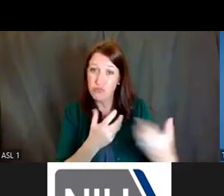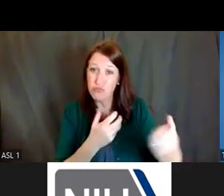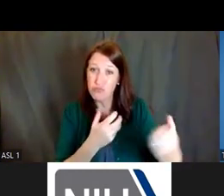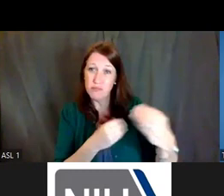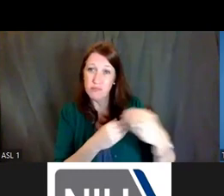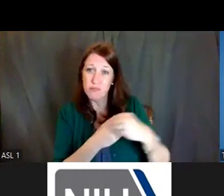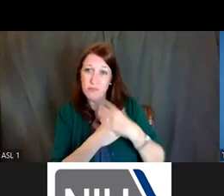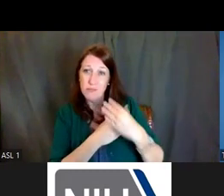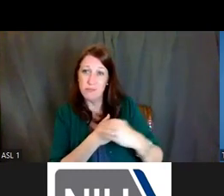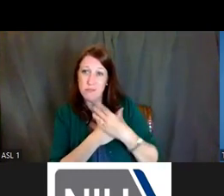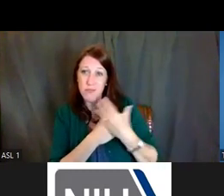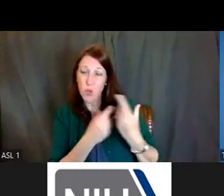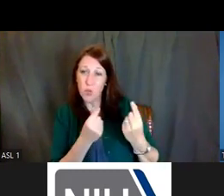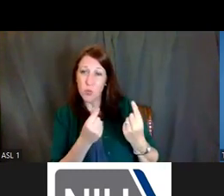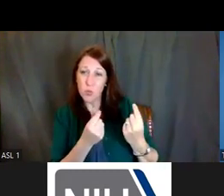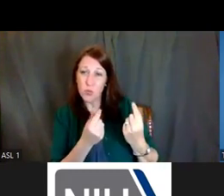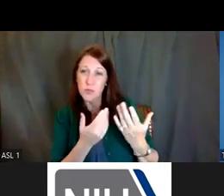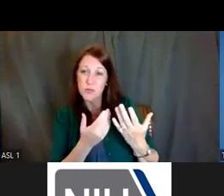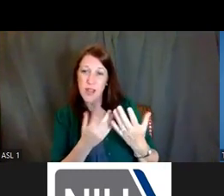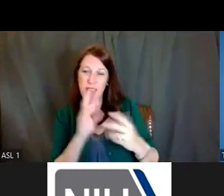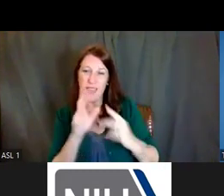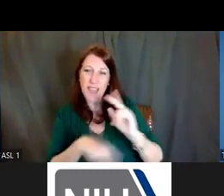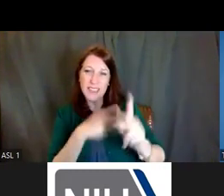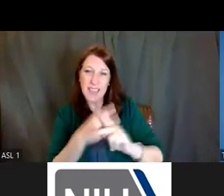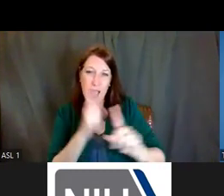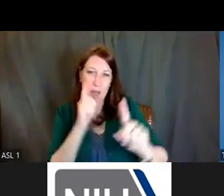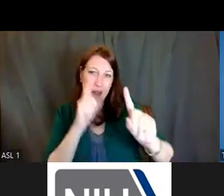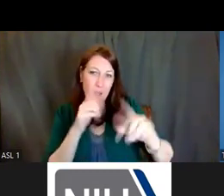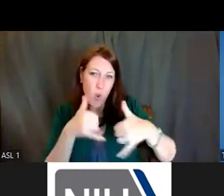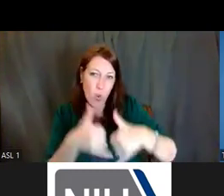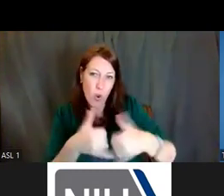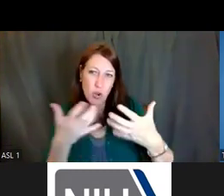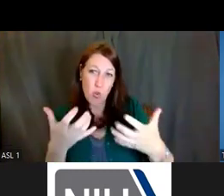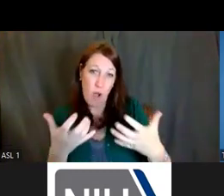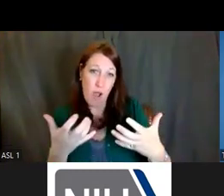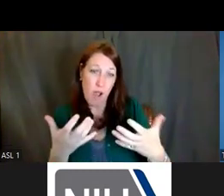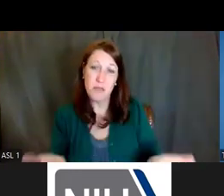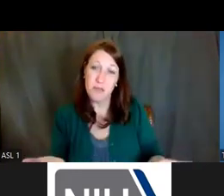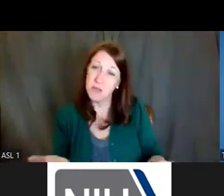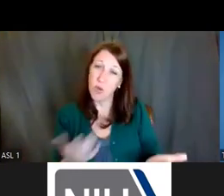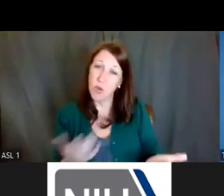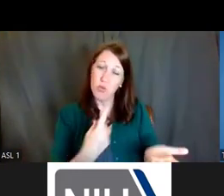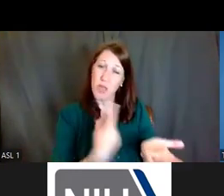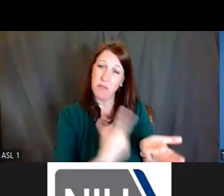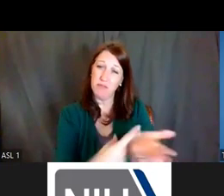or type of career development award that you might want to apply. Dr. Amanda Boyce: Yeah, and I just want